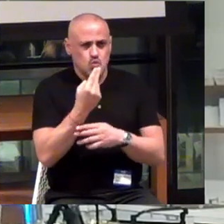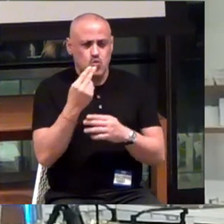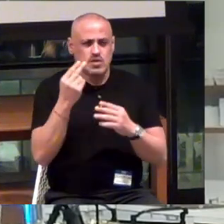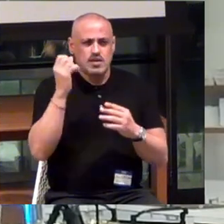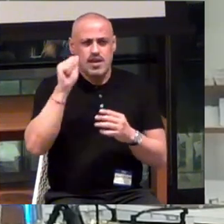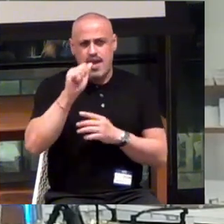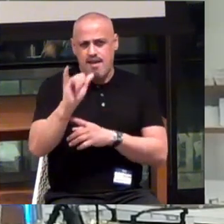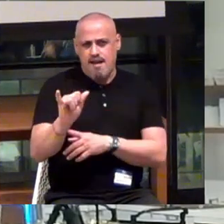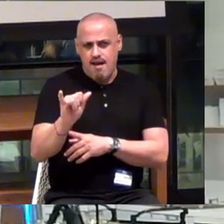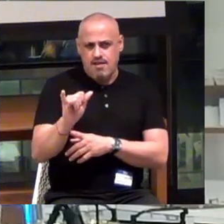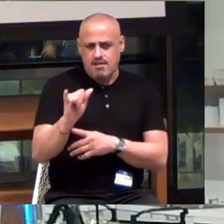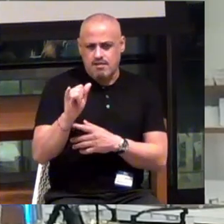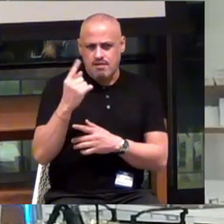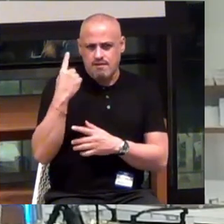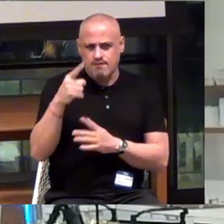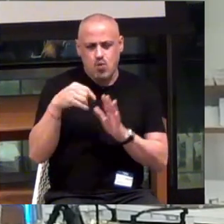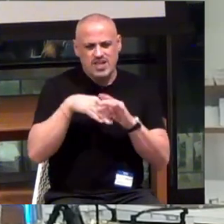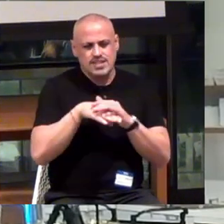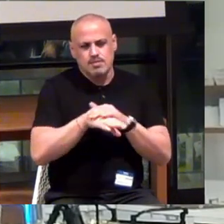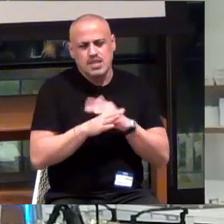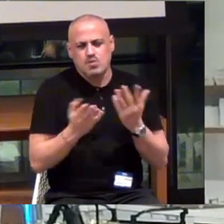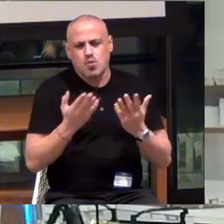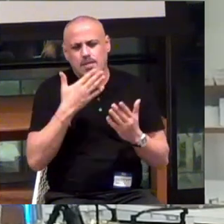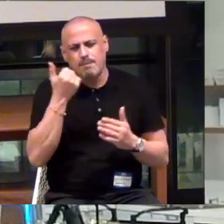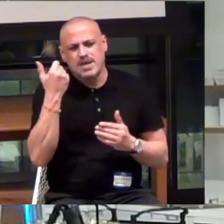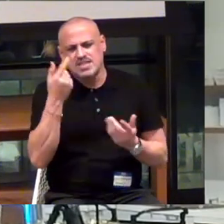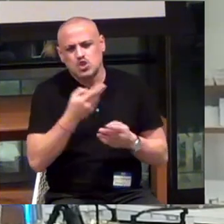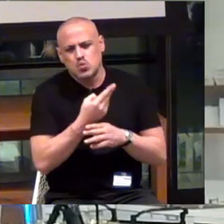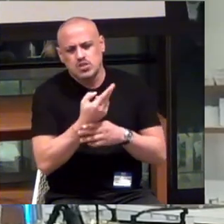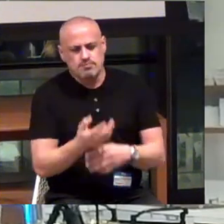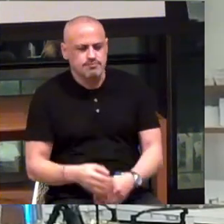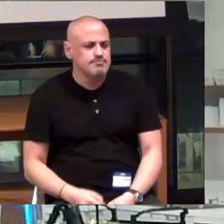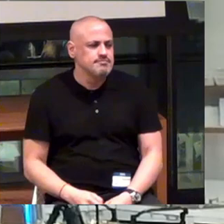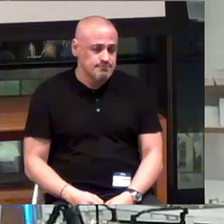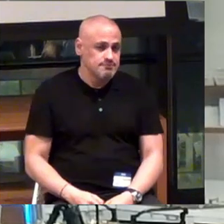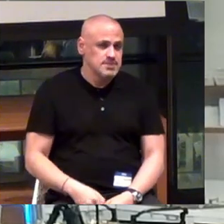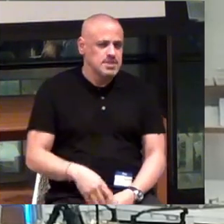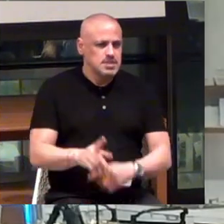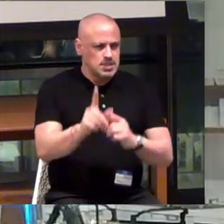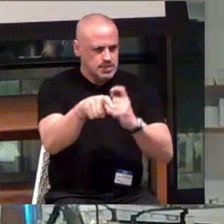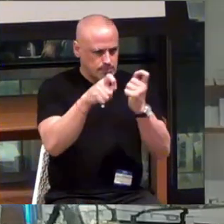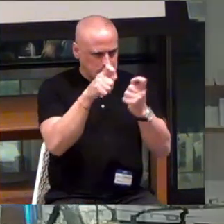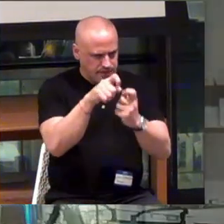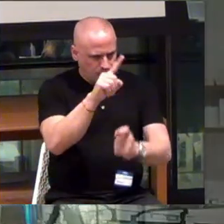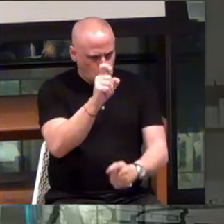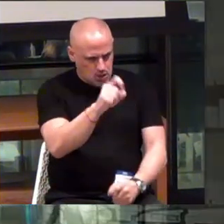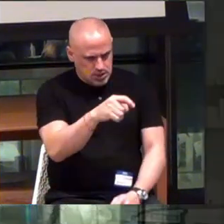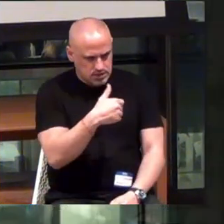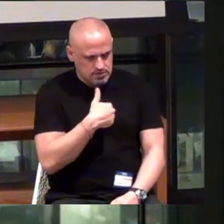intelligence or AI for accessibility? That's a very specific one.